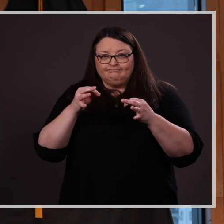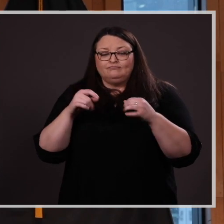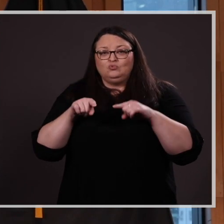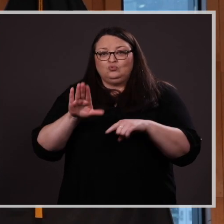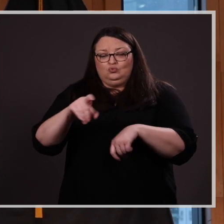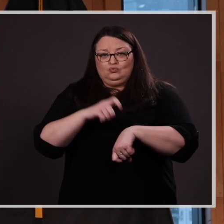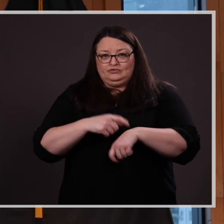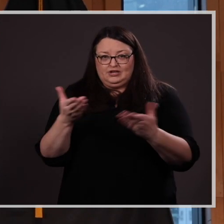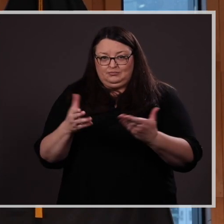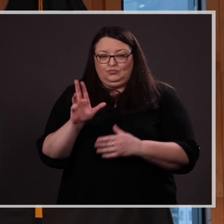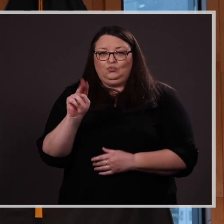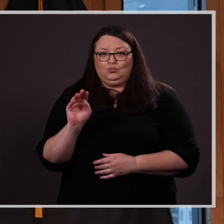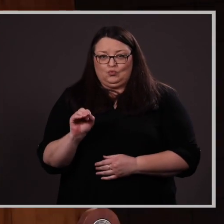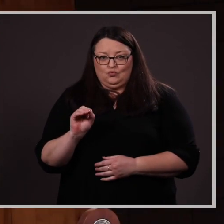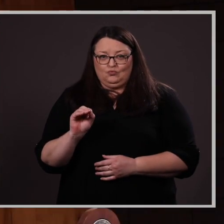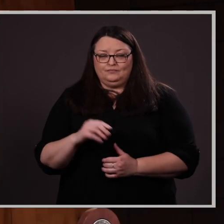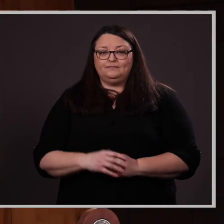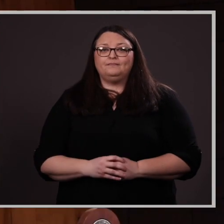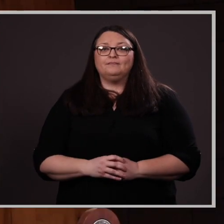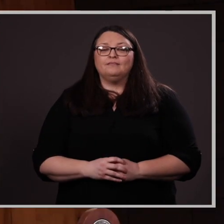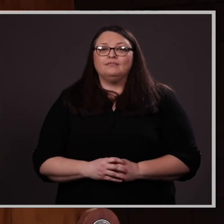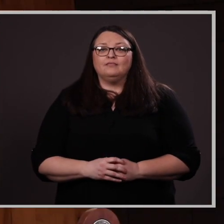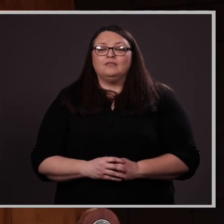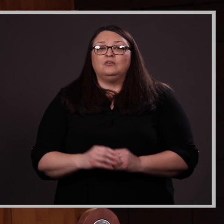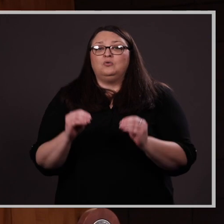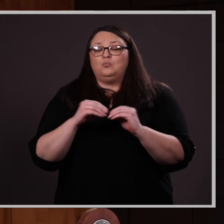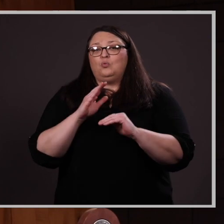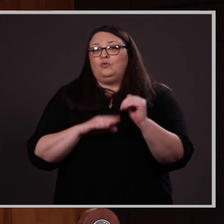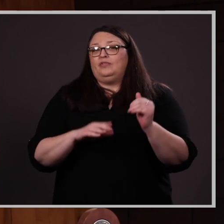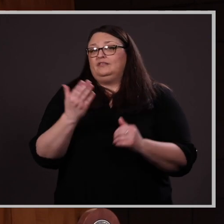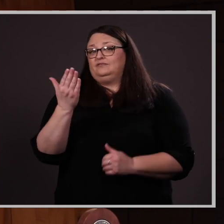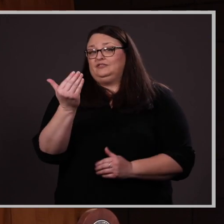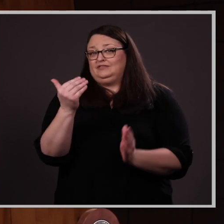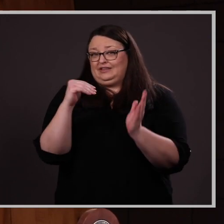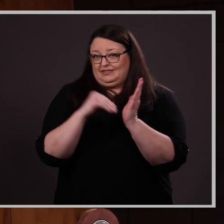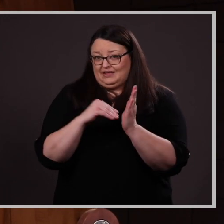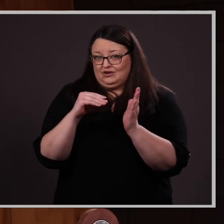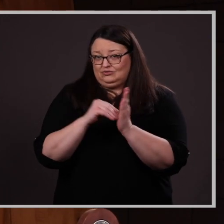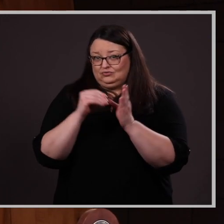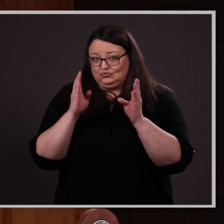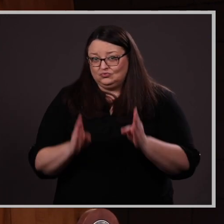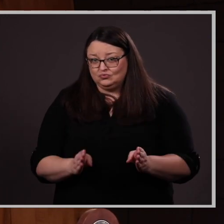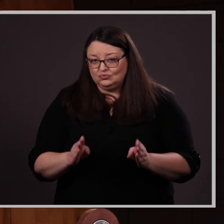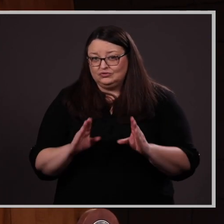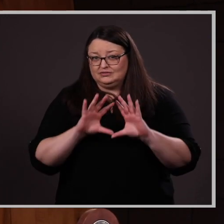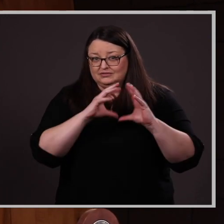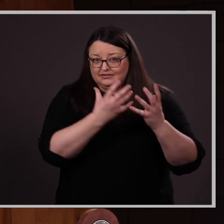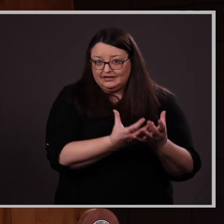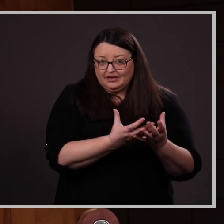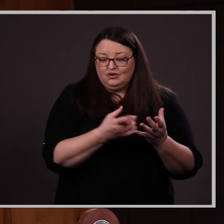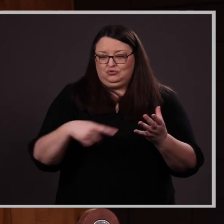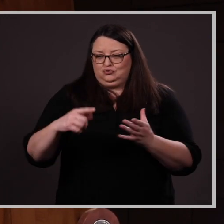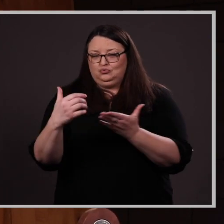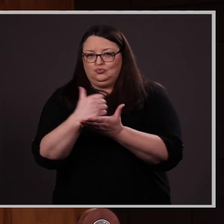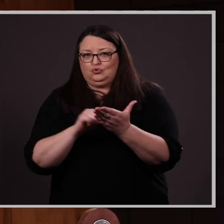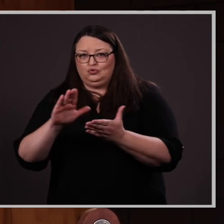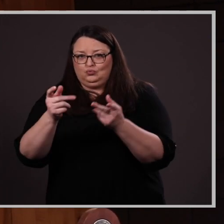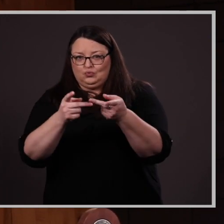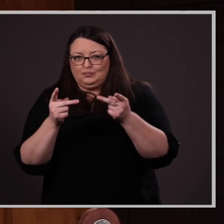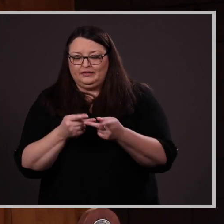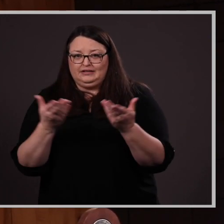here at UNO. Out of over 15,000 students, you earned your place here at the Student